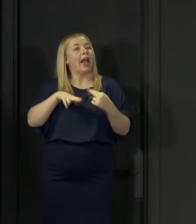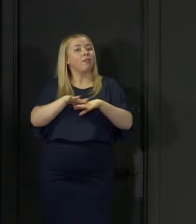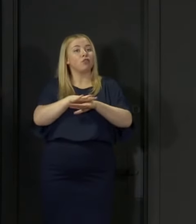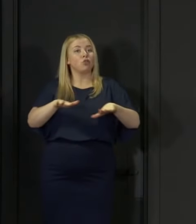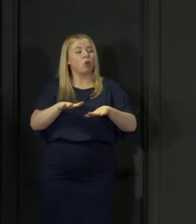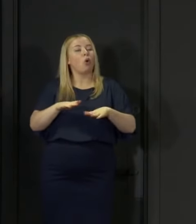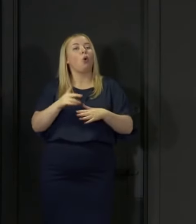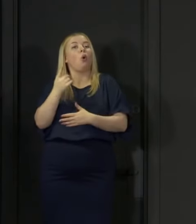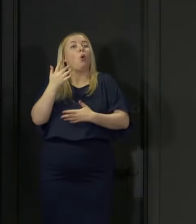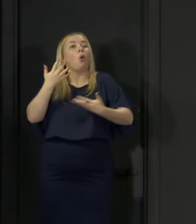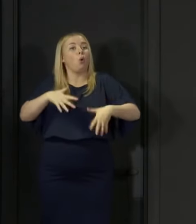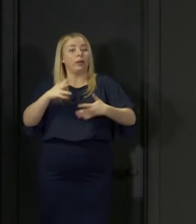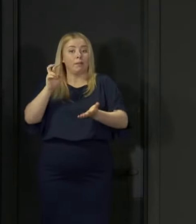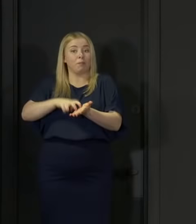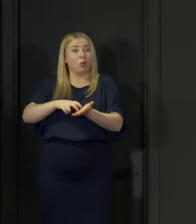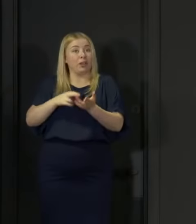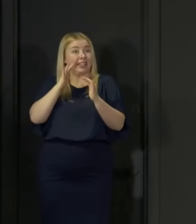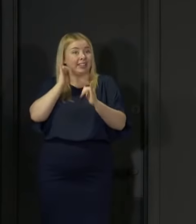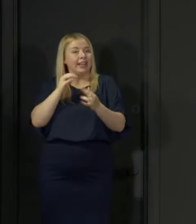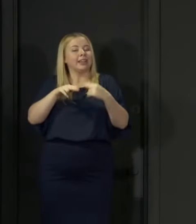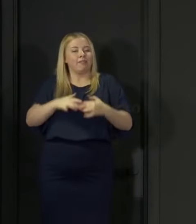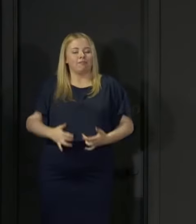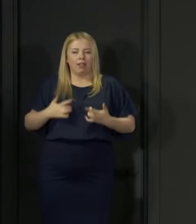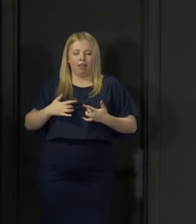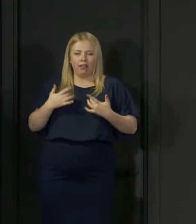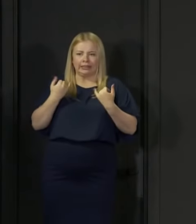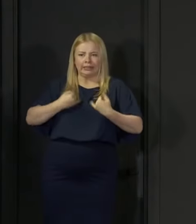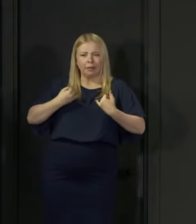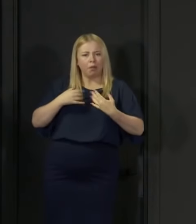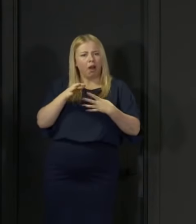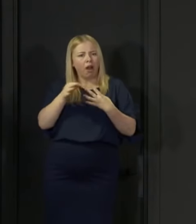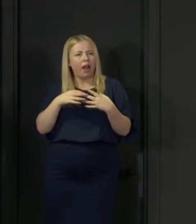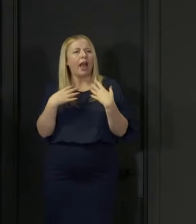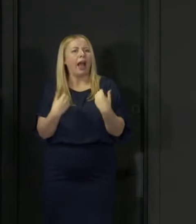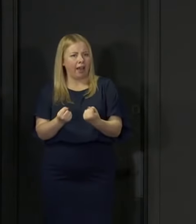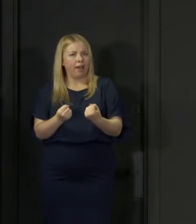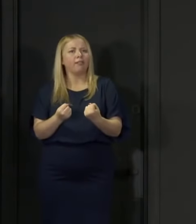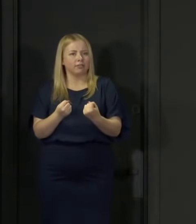If you are a close contact of an identified case and you do get tested, and this bit is